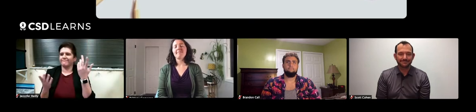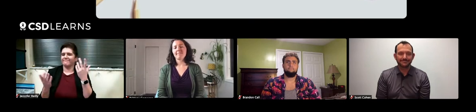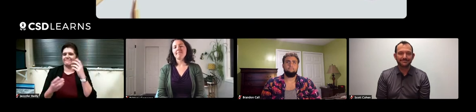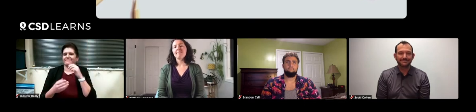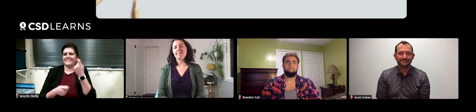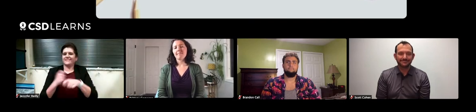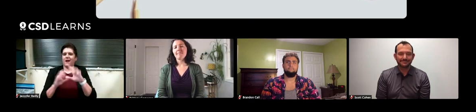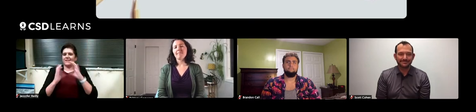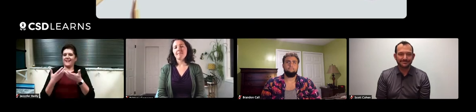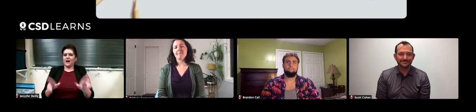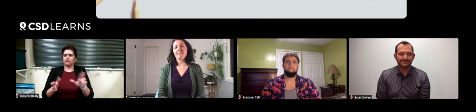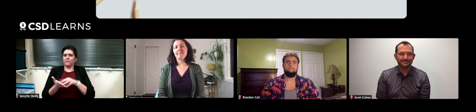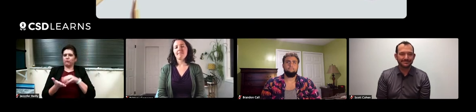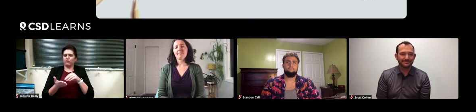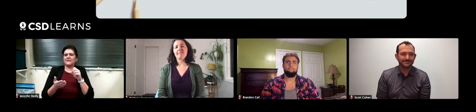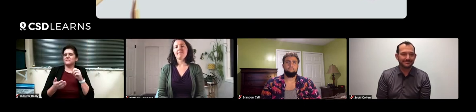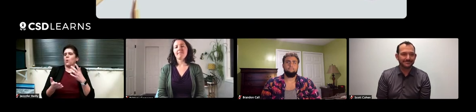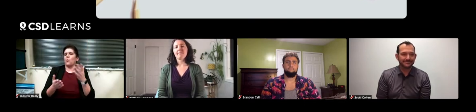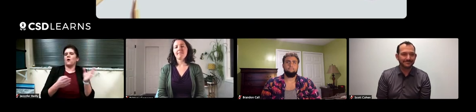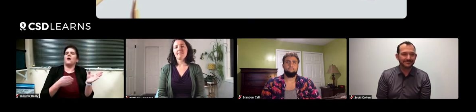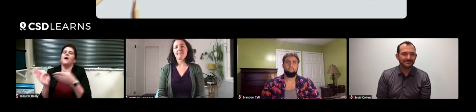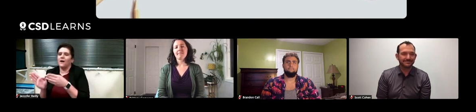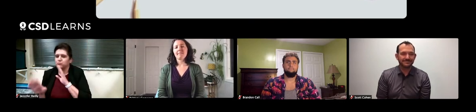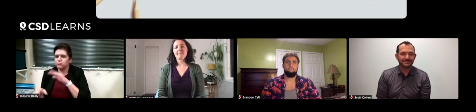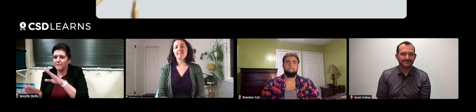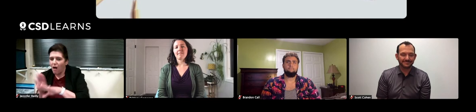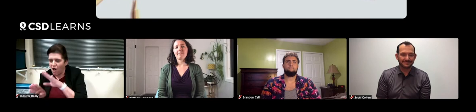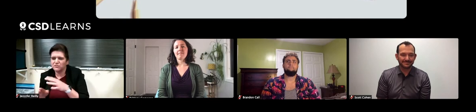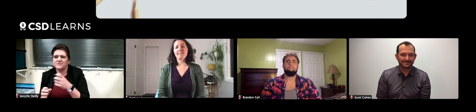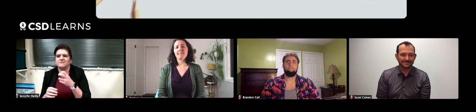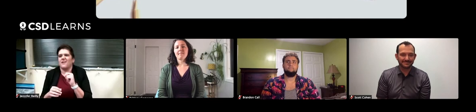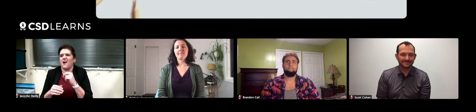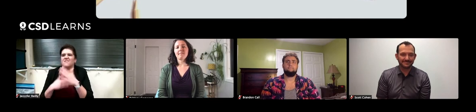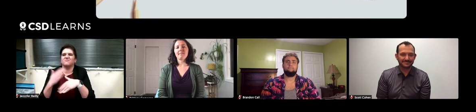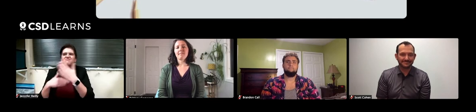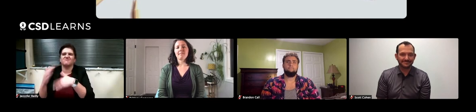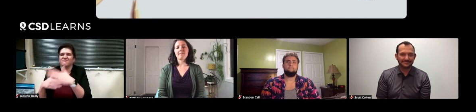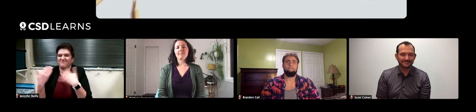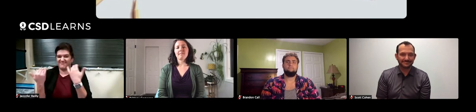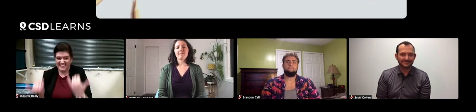and I was not really much of a classroom learner. So of course I went back into my love of marine biology.